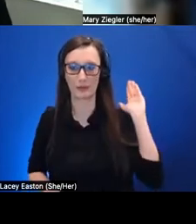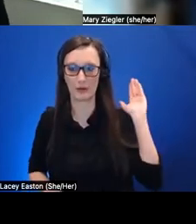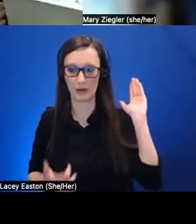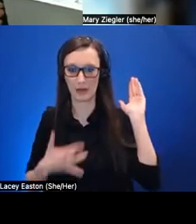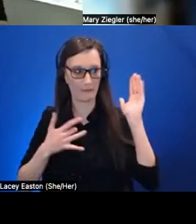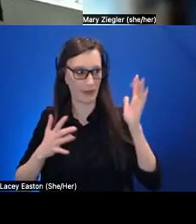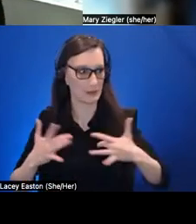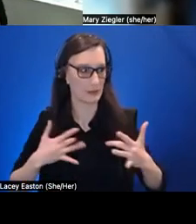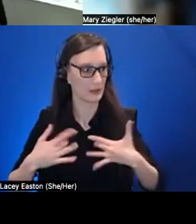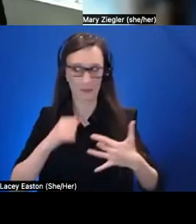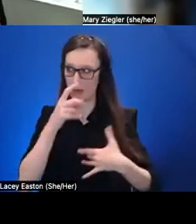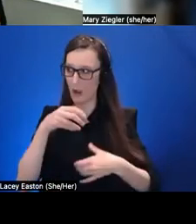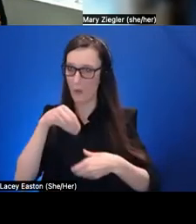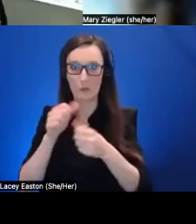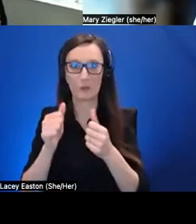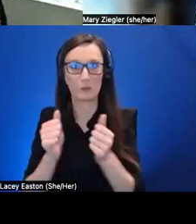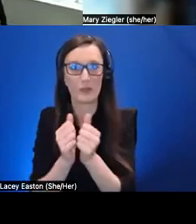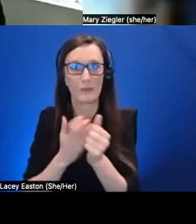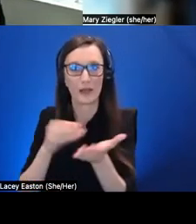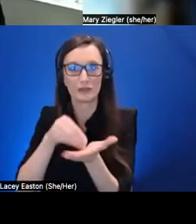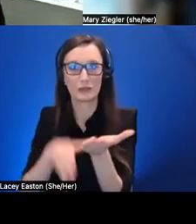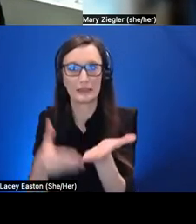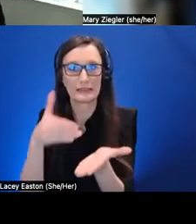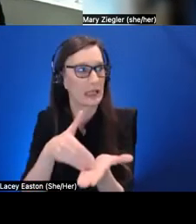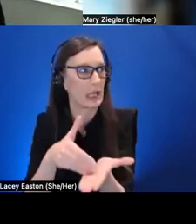anymore but then i was able to log in through my laptop because it didn't require as much